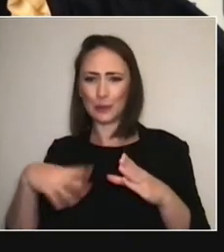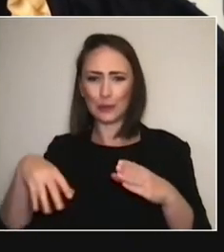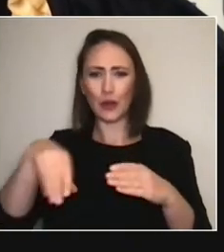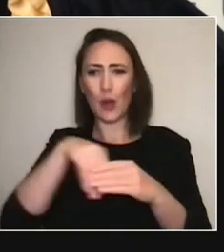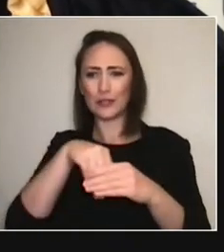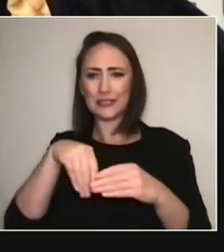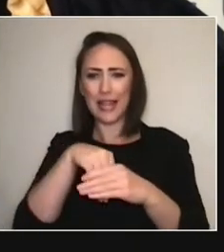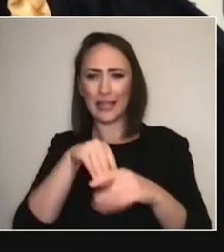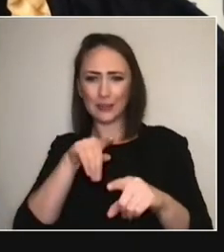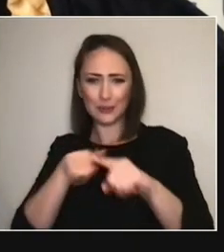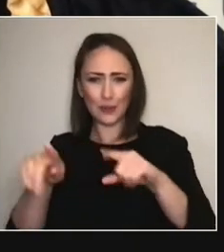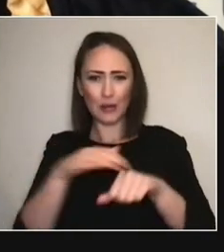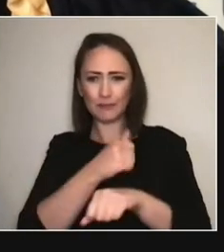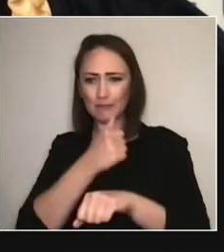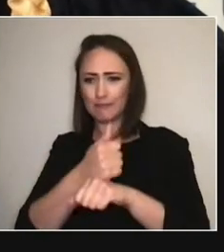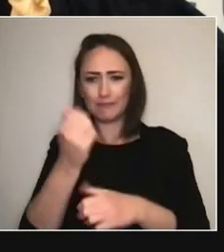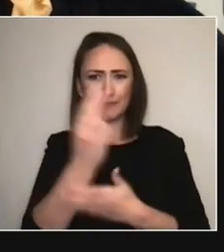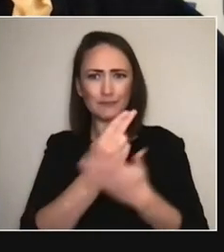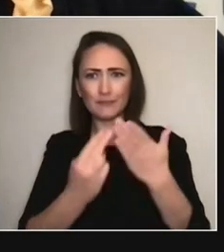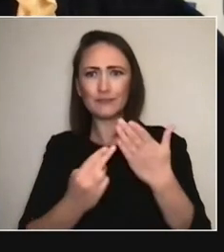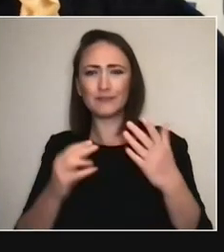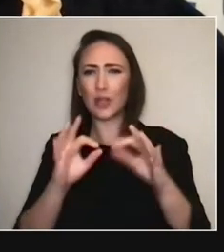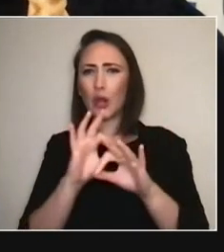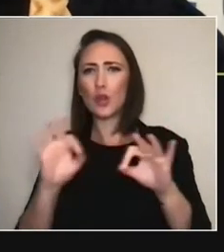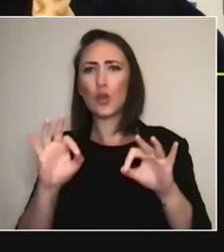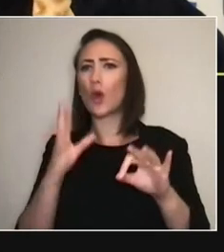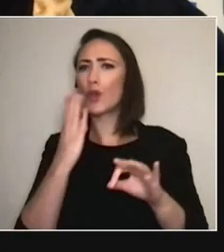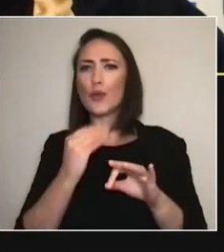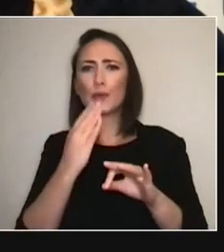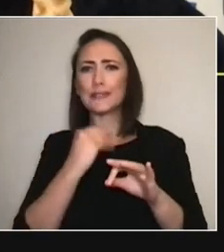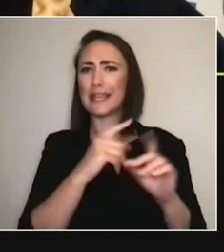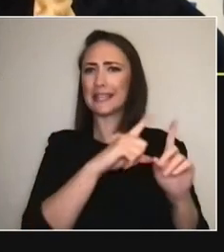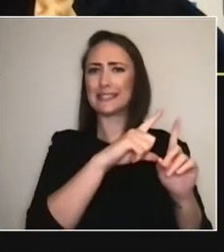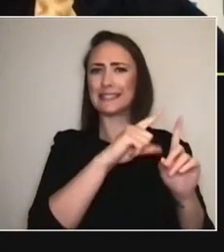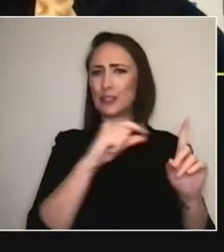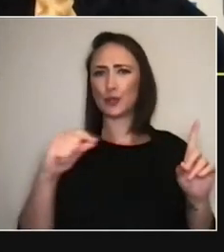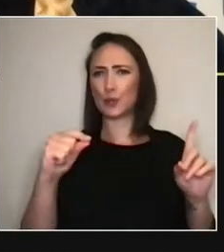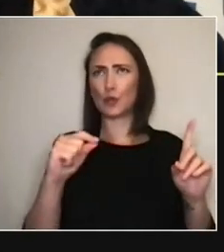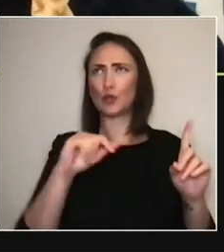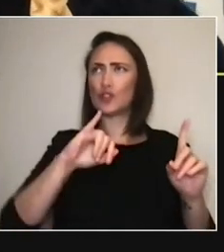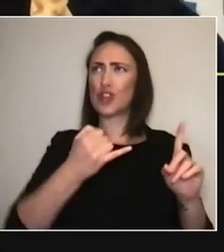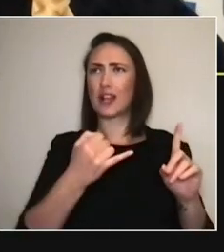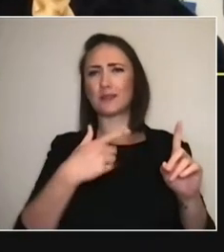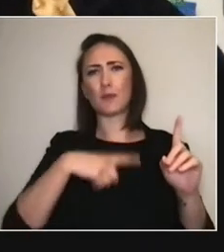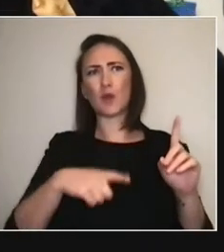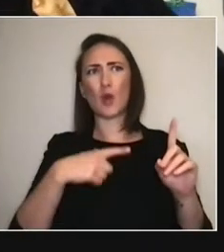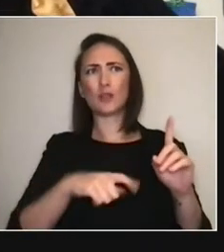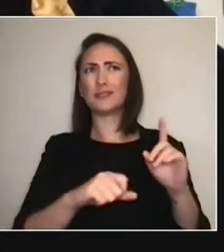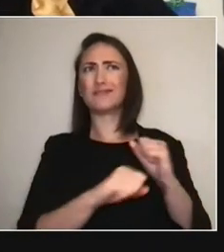as opposed to perhaps this commerciality or marketability. But those tensions, I think,